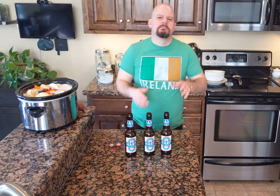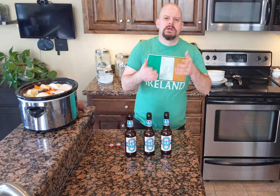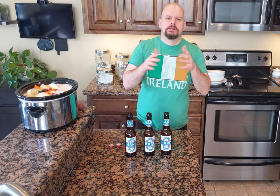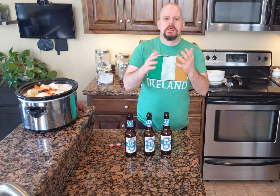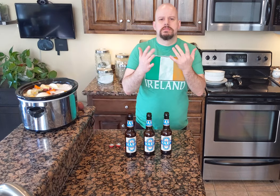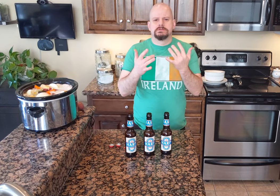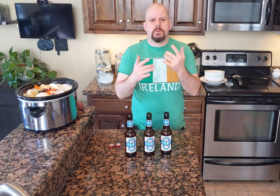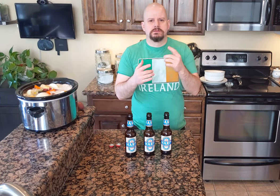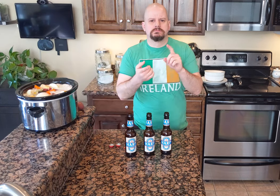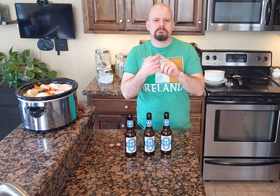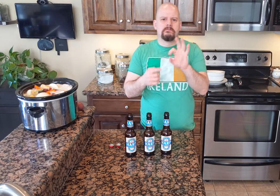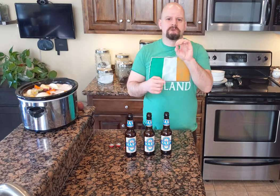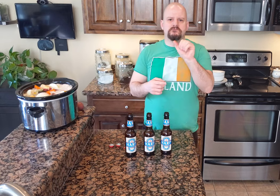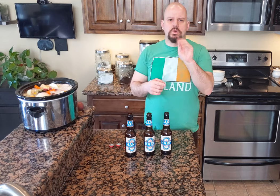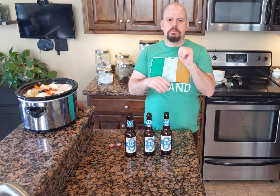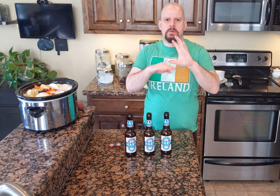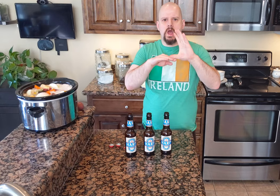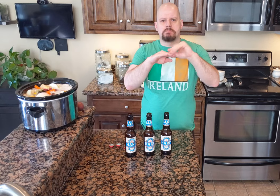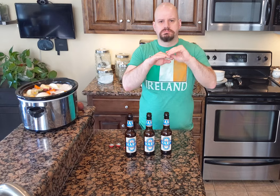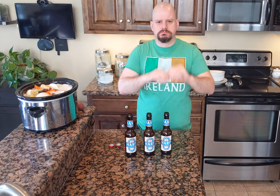Let's wait until the foam goes down.